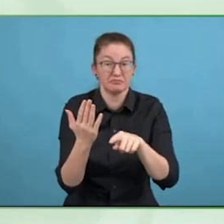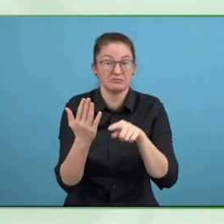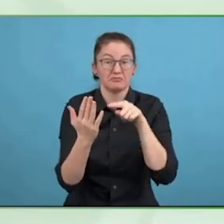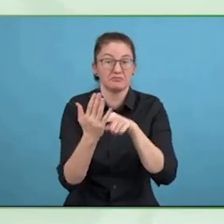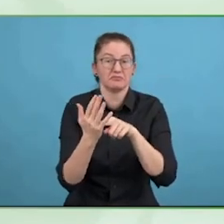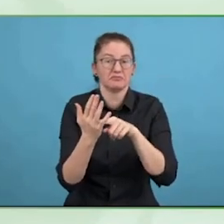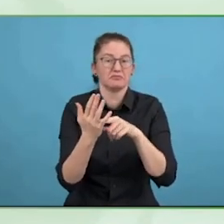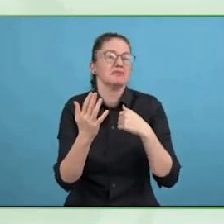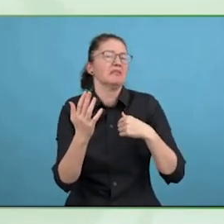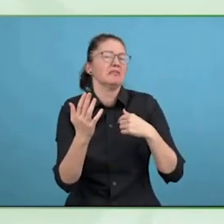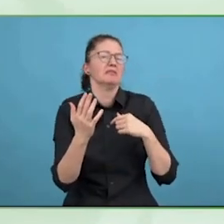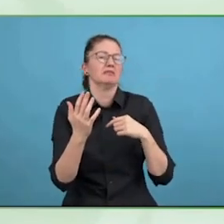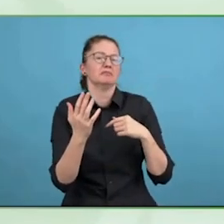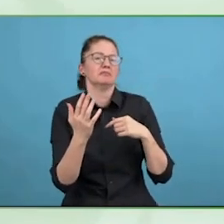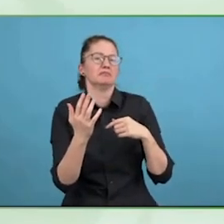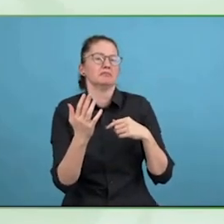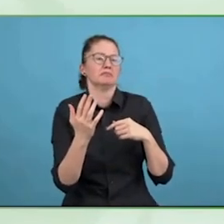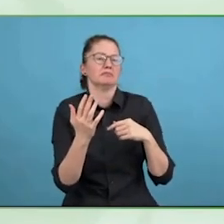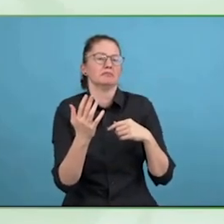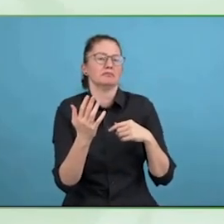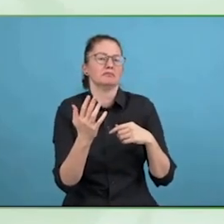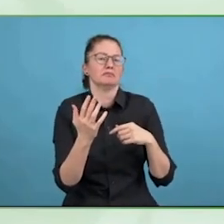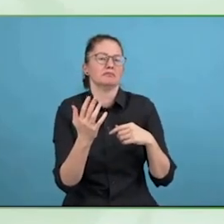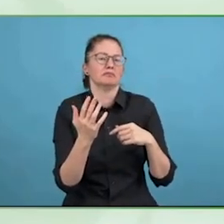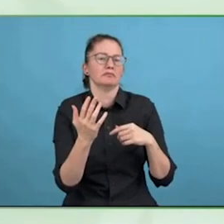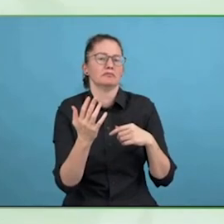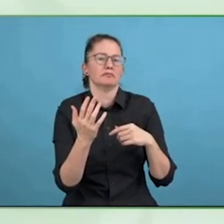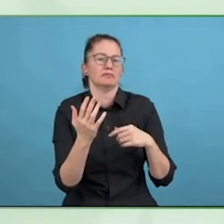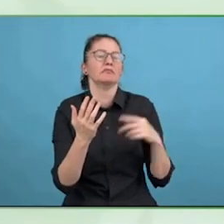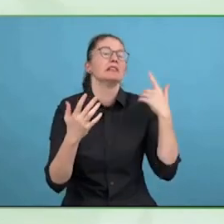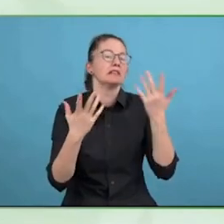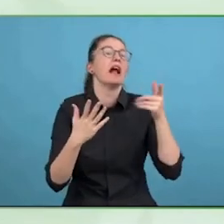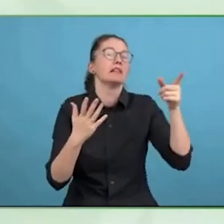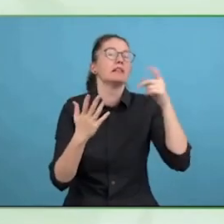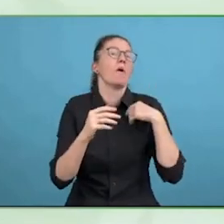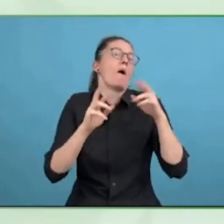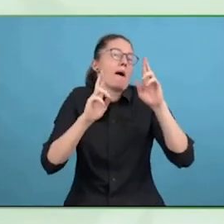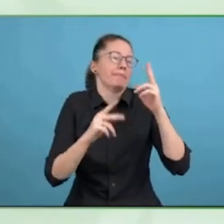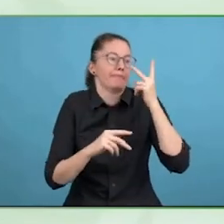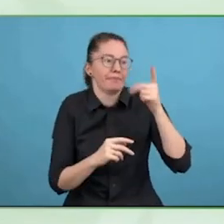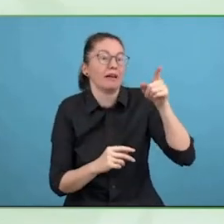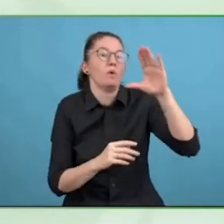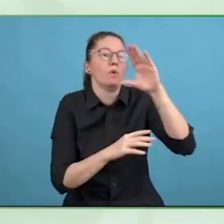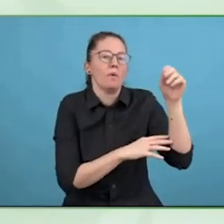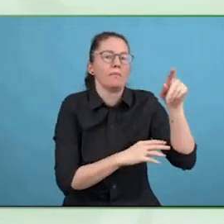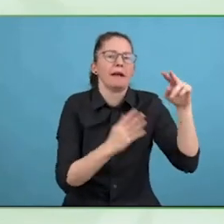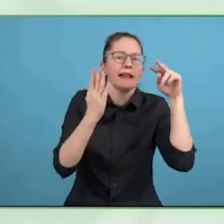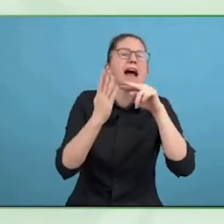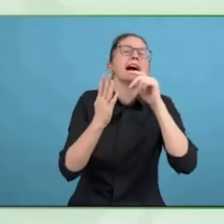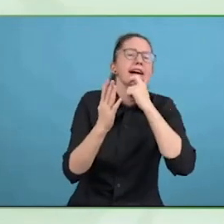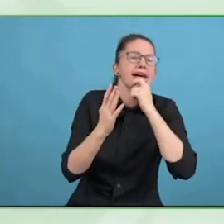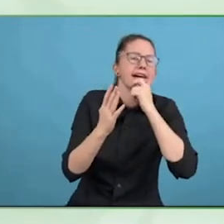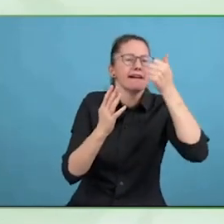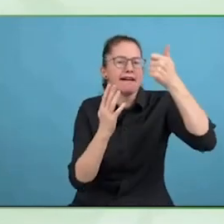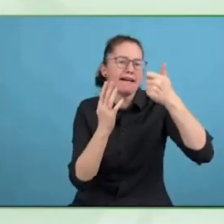but any company can use it. And no information is retained by us in the ILO.